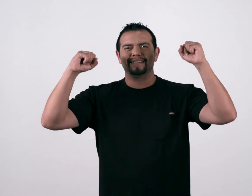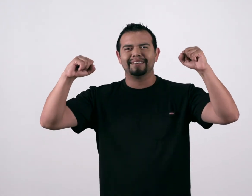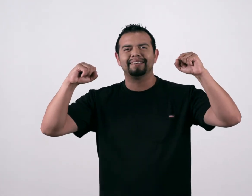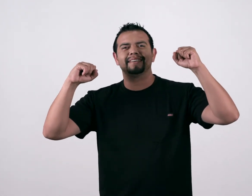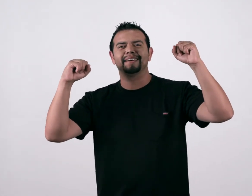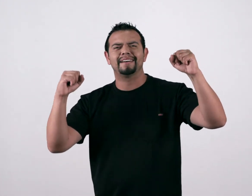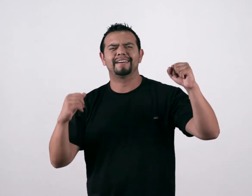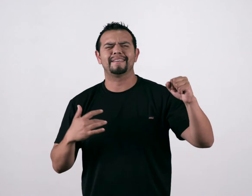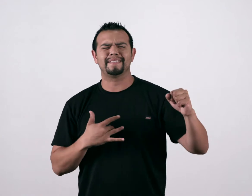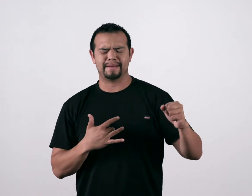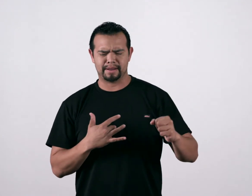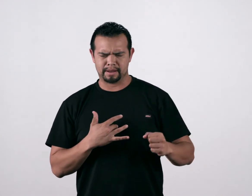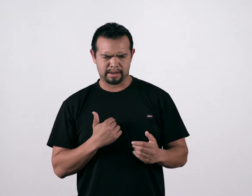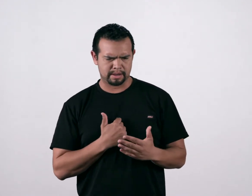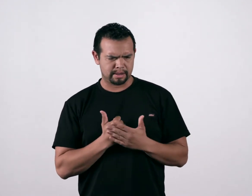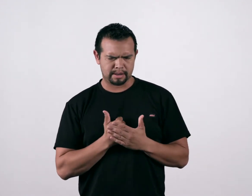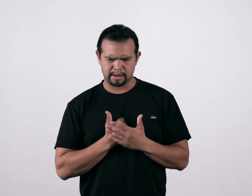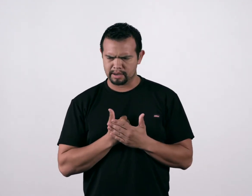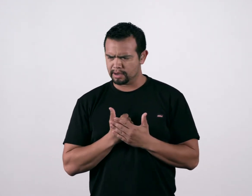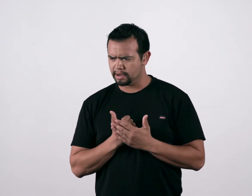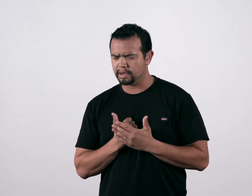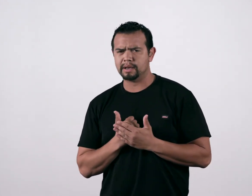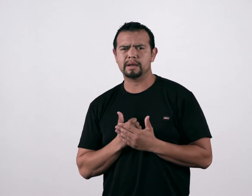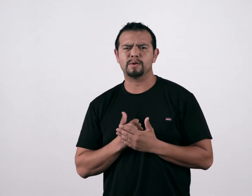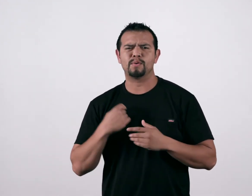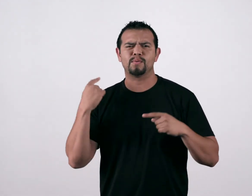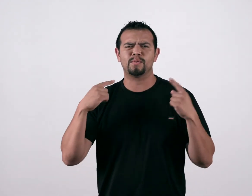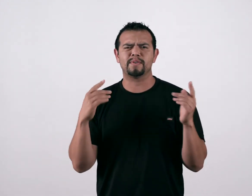I feel my heart run wild and free